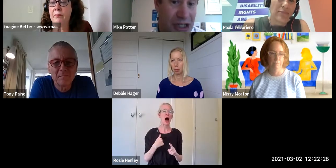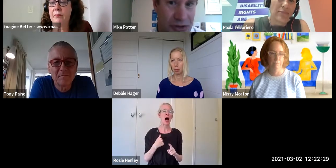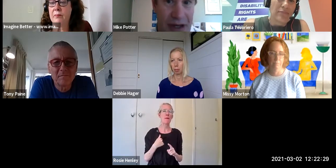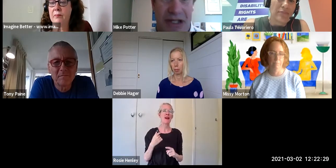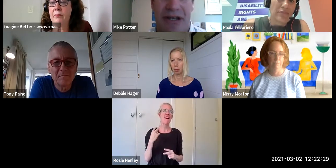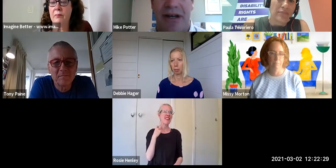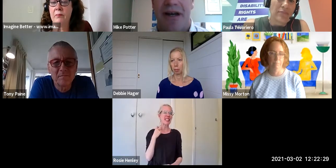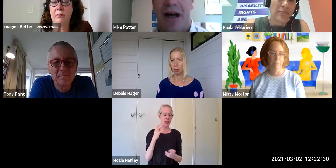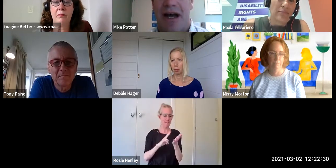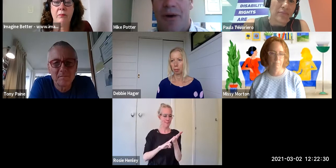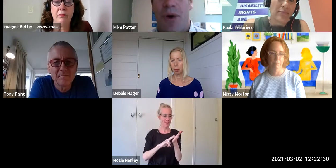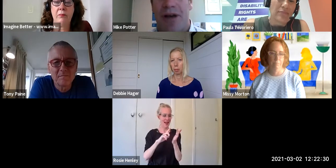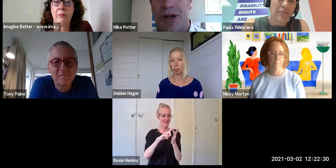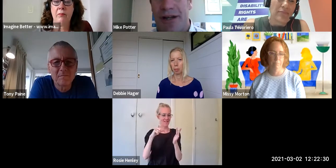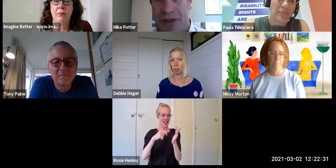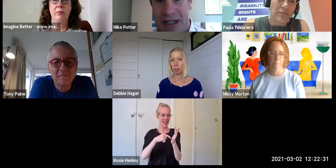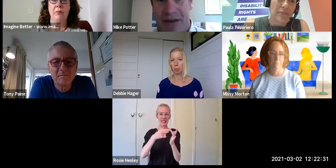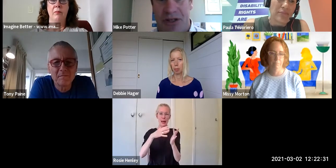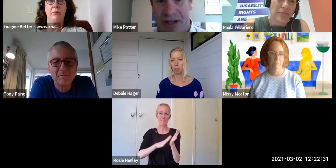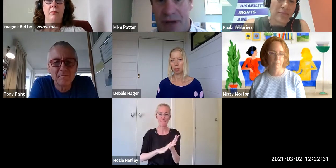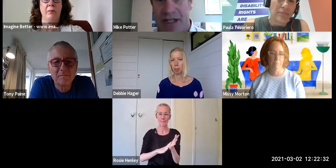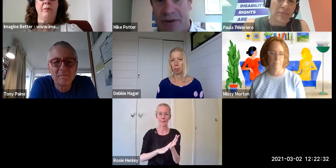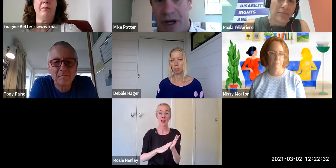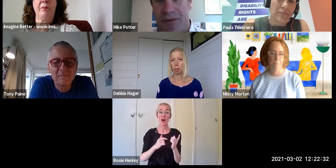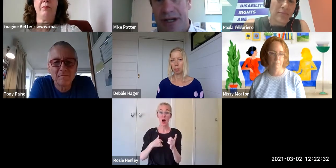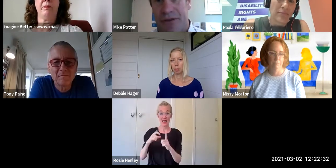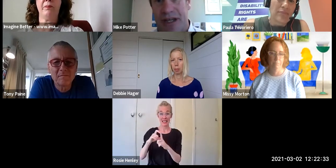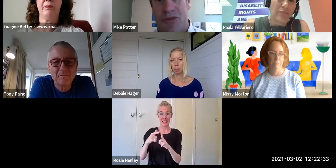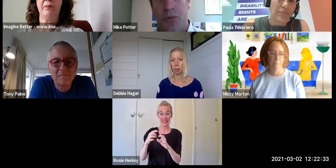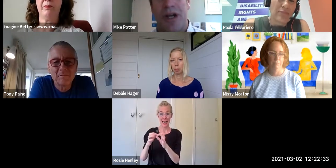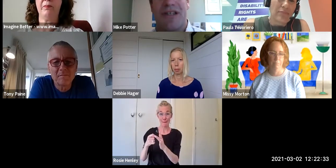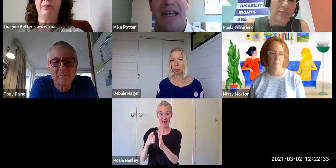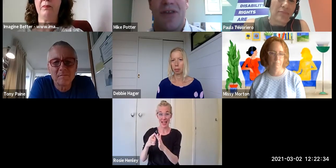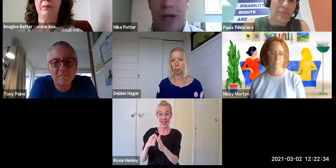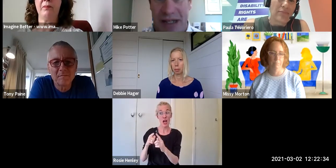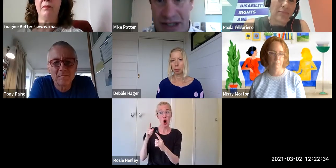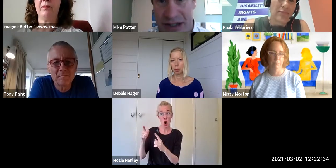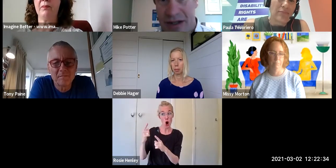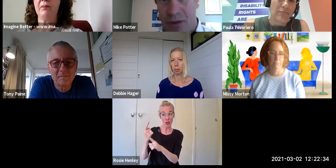a strength way of looking at things, strength-based way of looking at things, we're not seeing the weaknesses.